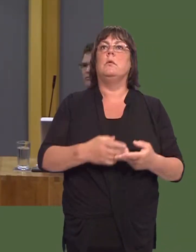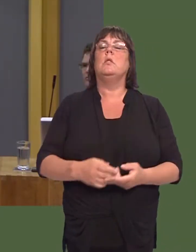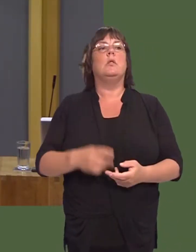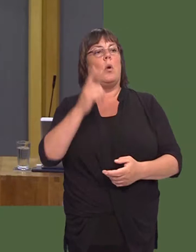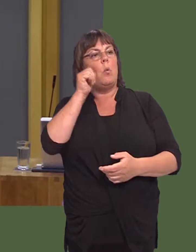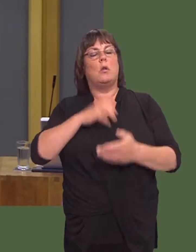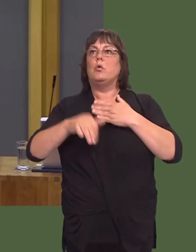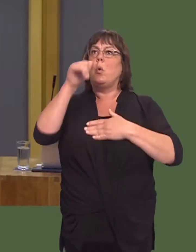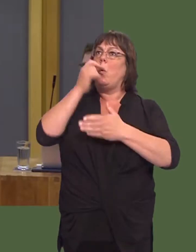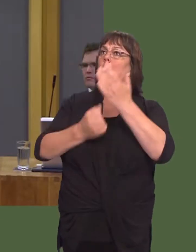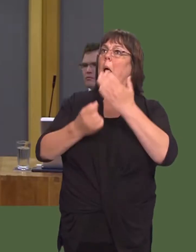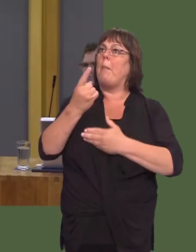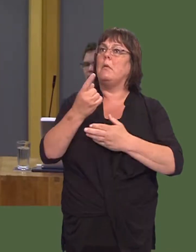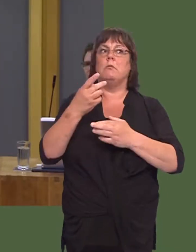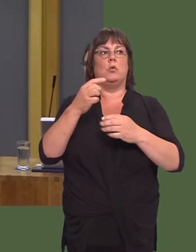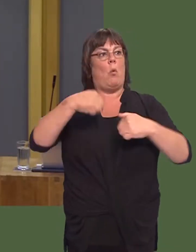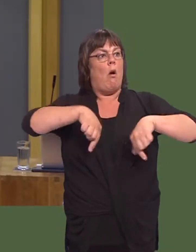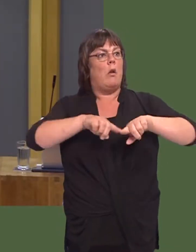with Europe, if there is no deal?